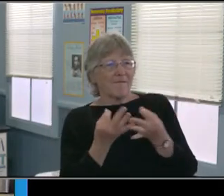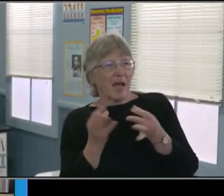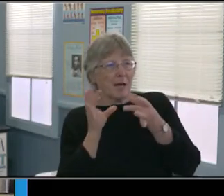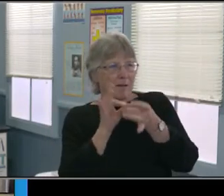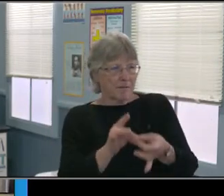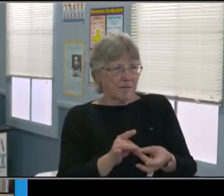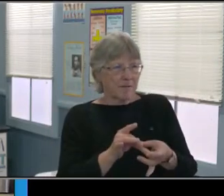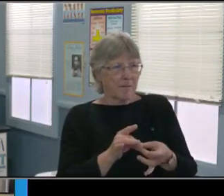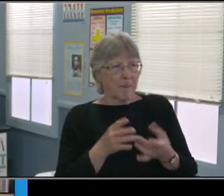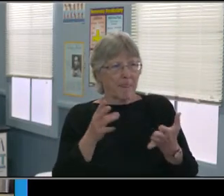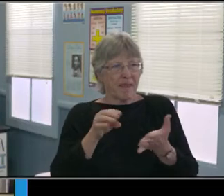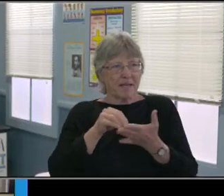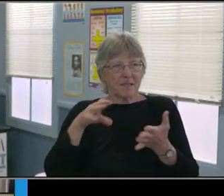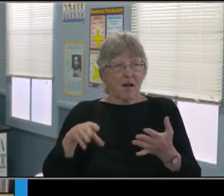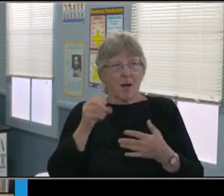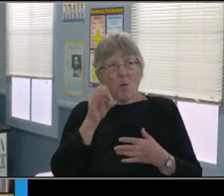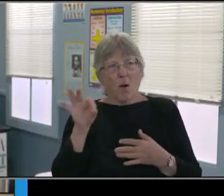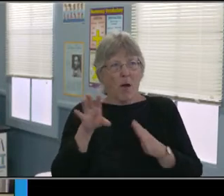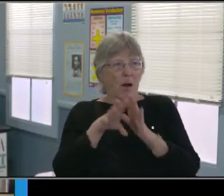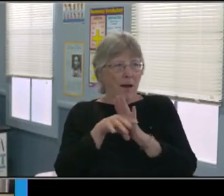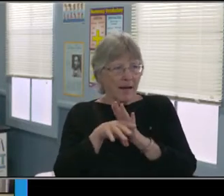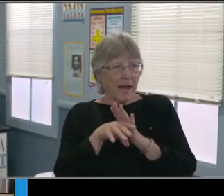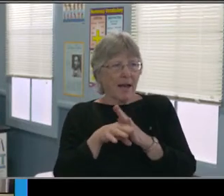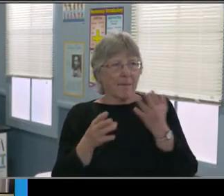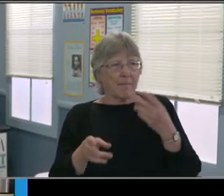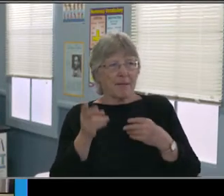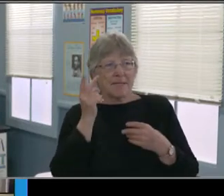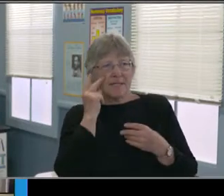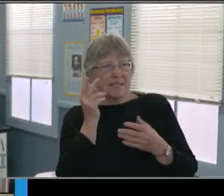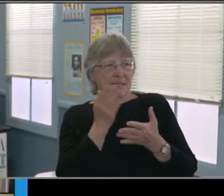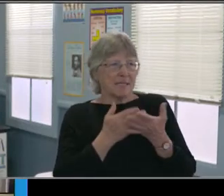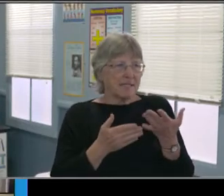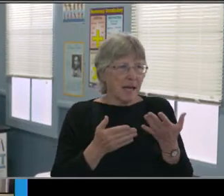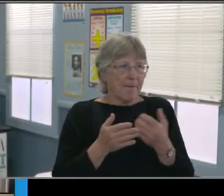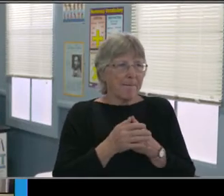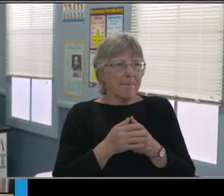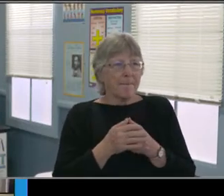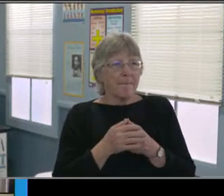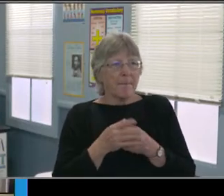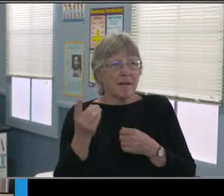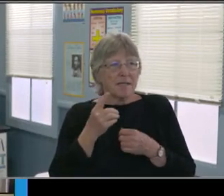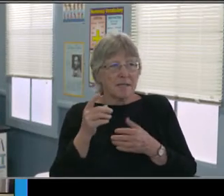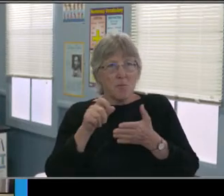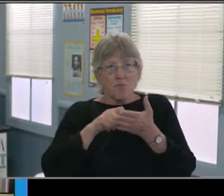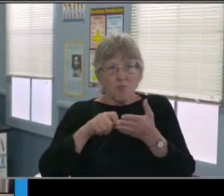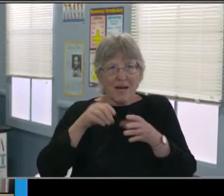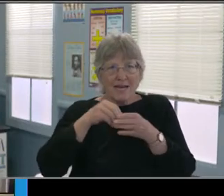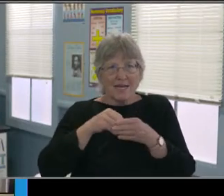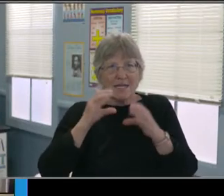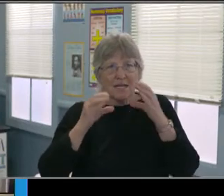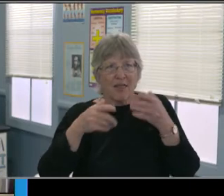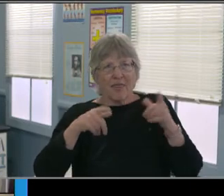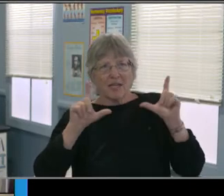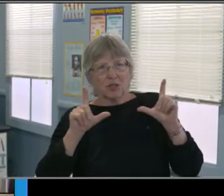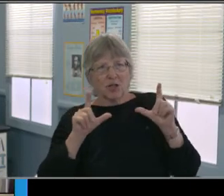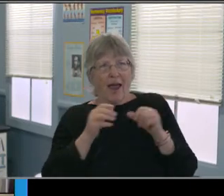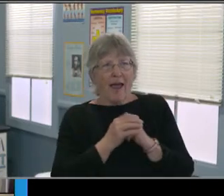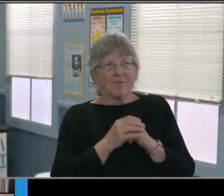and educate our parents, especially in this difficult time amid this global pandemic and just say is not easy.